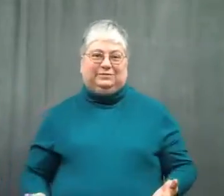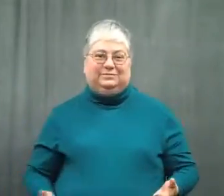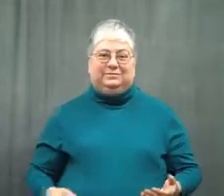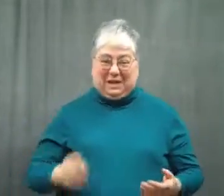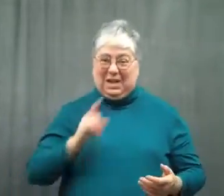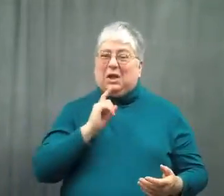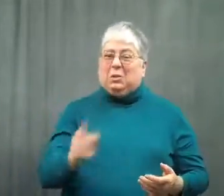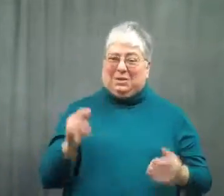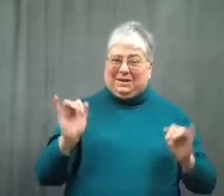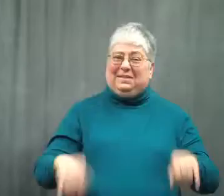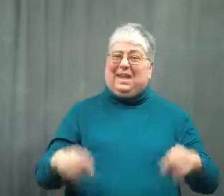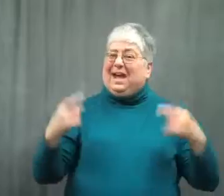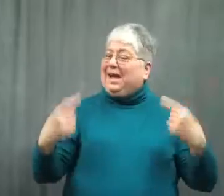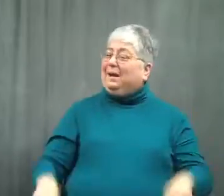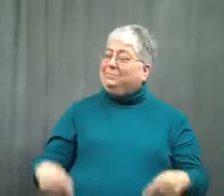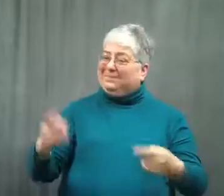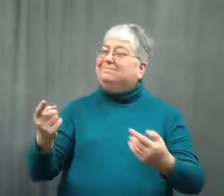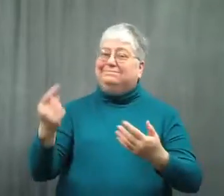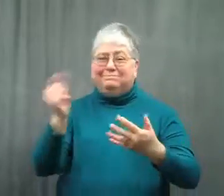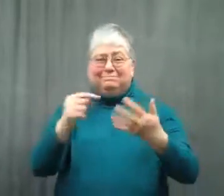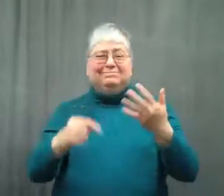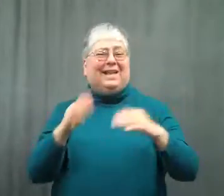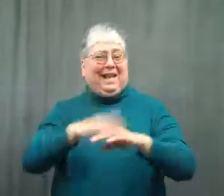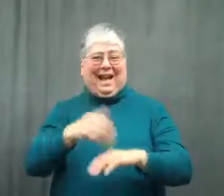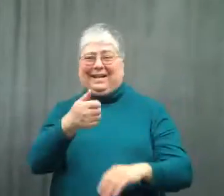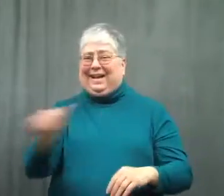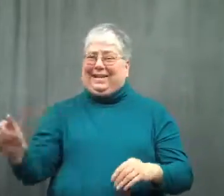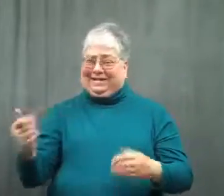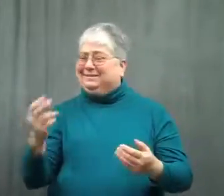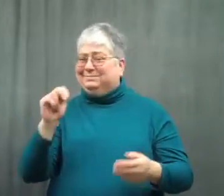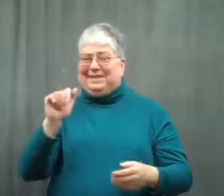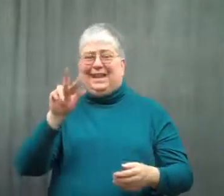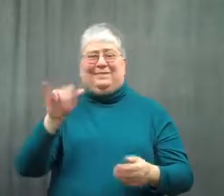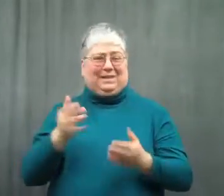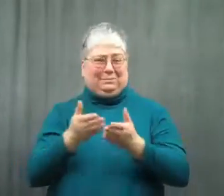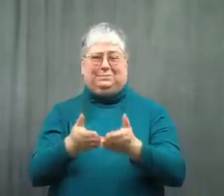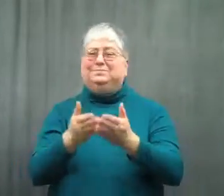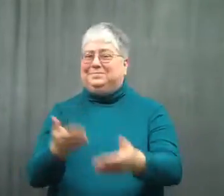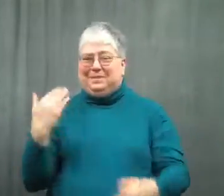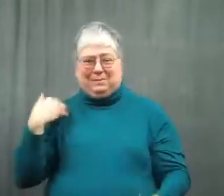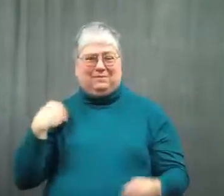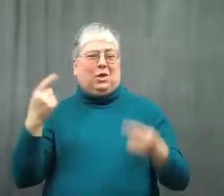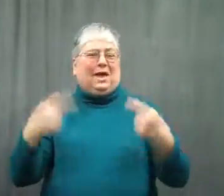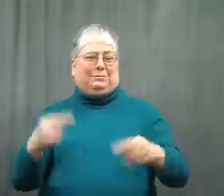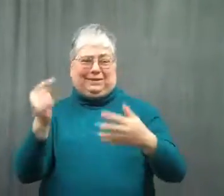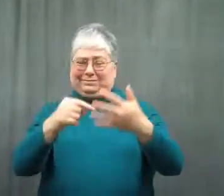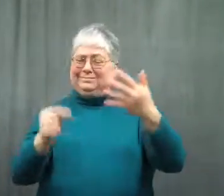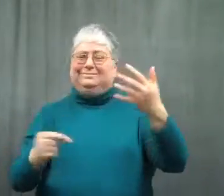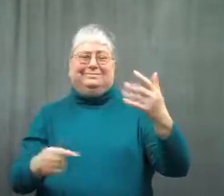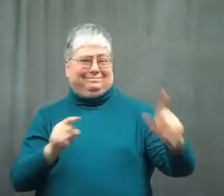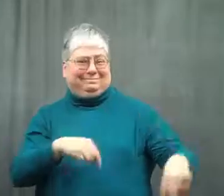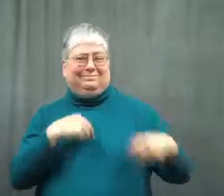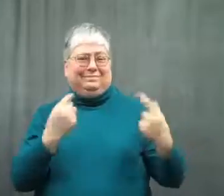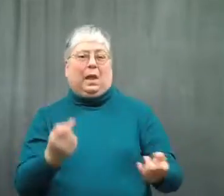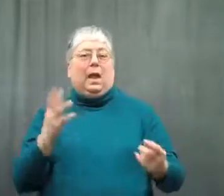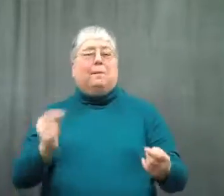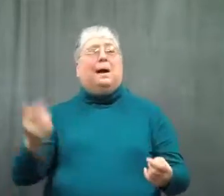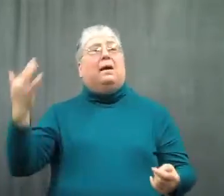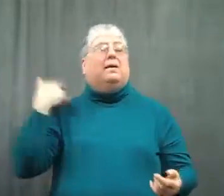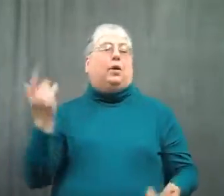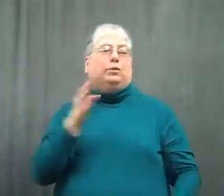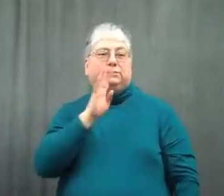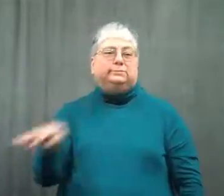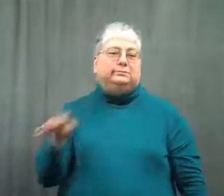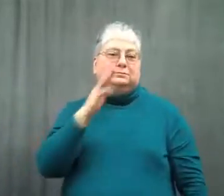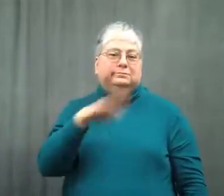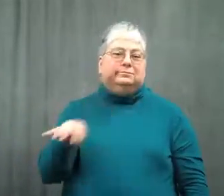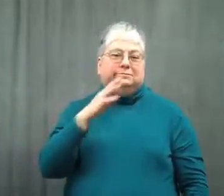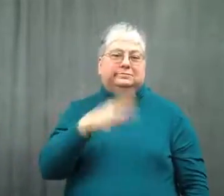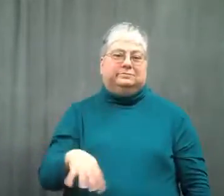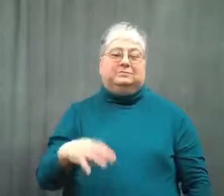This is nothing new on Navy ships, but it had previously been ignored.